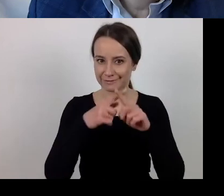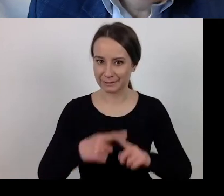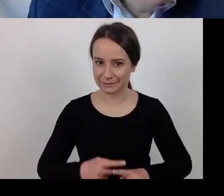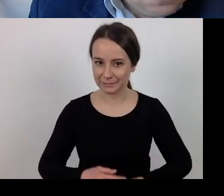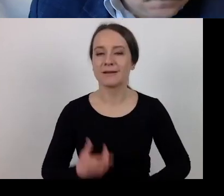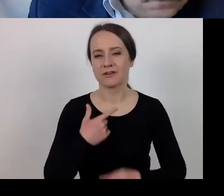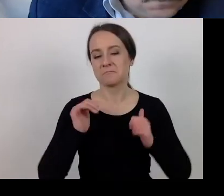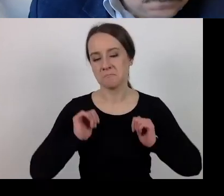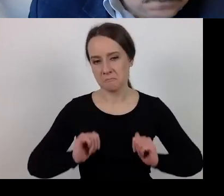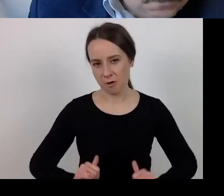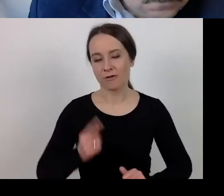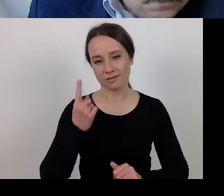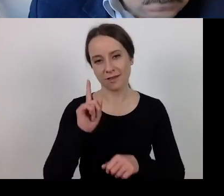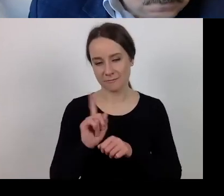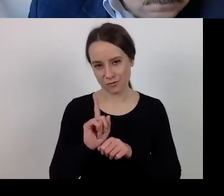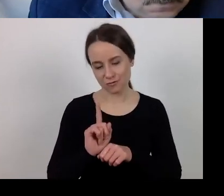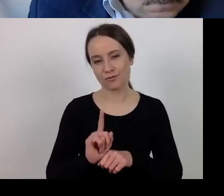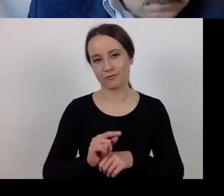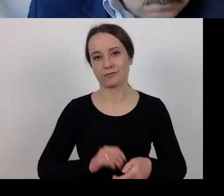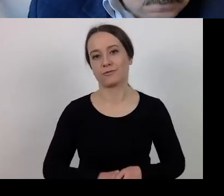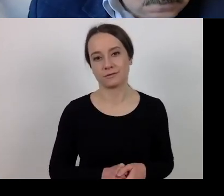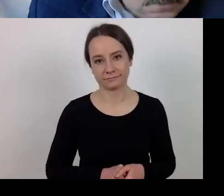You have one minute to answer the remaining questions.